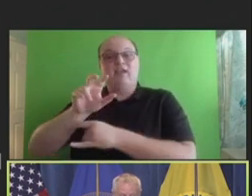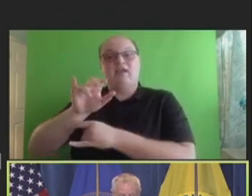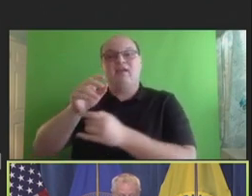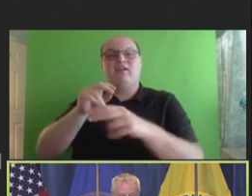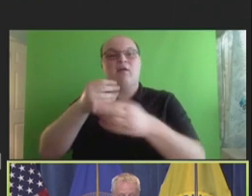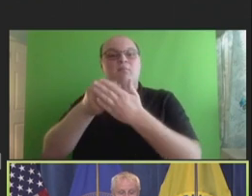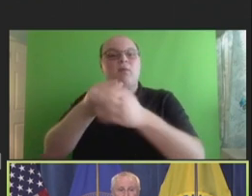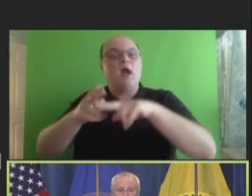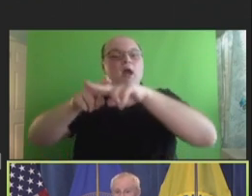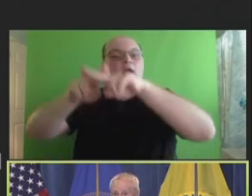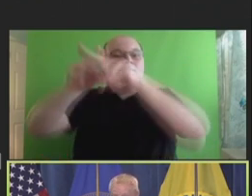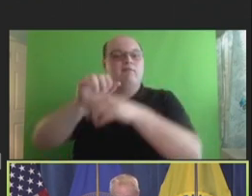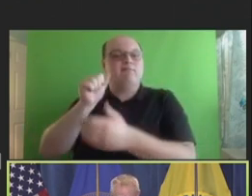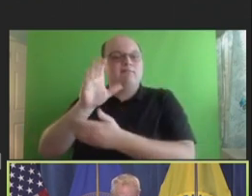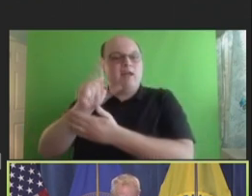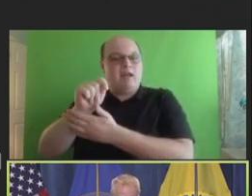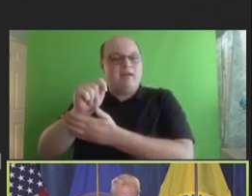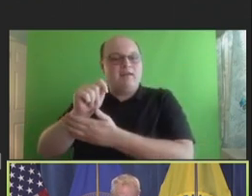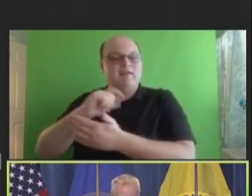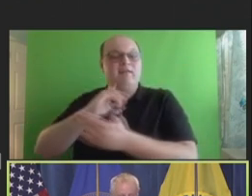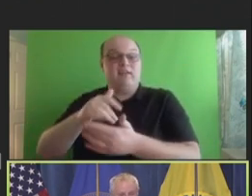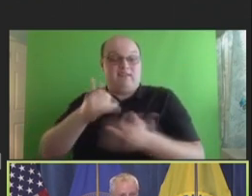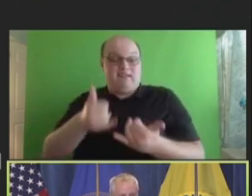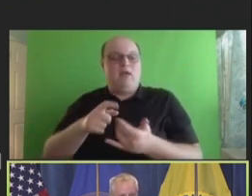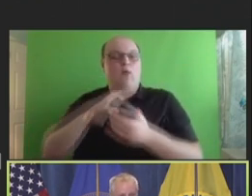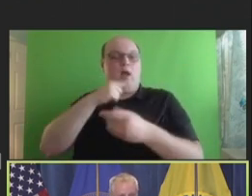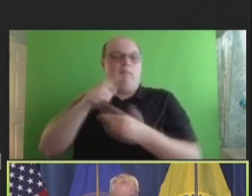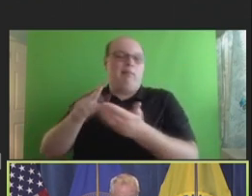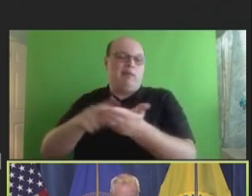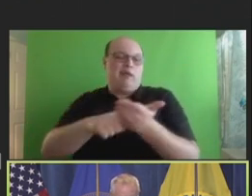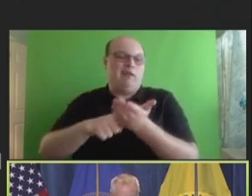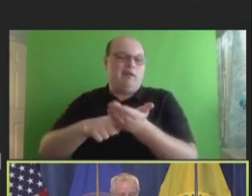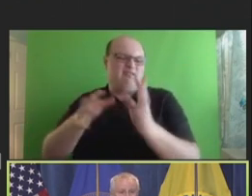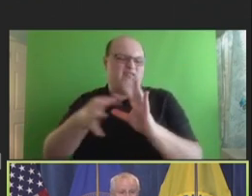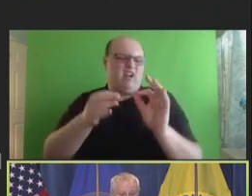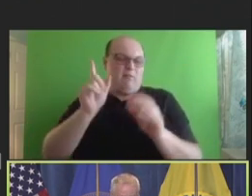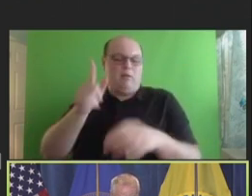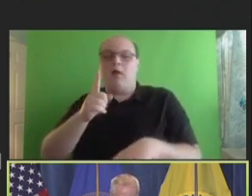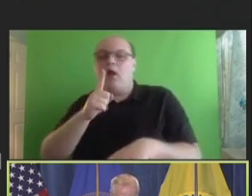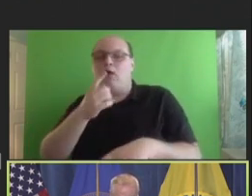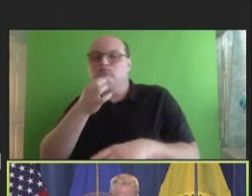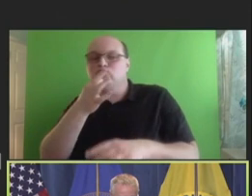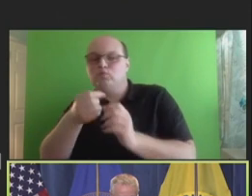And the day will conclude today with public comment. And I'll speak about that in a moment.